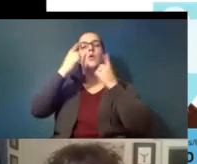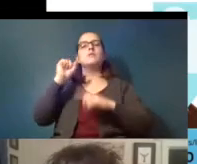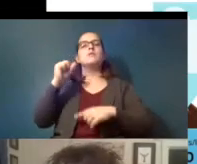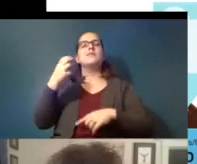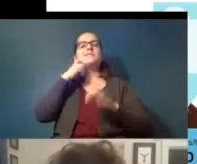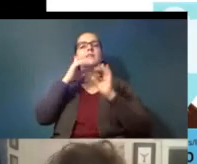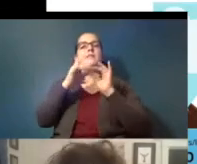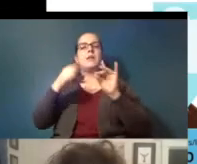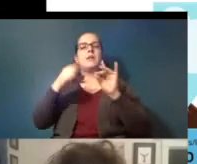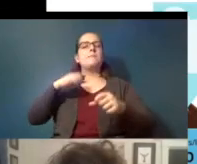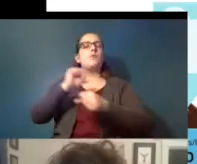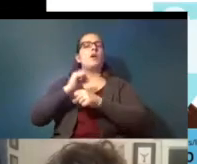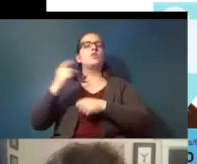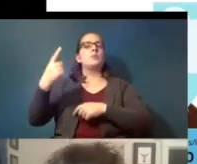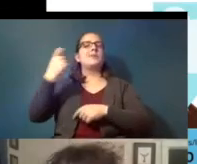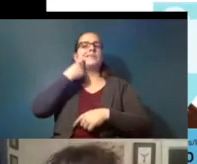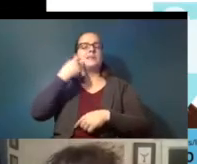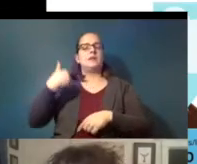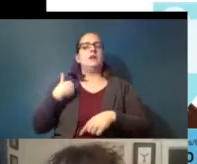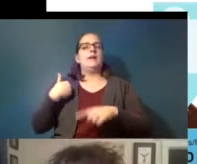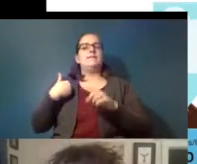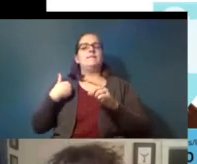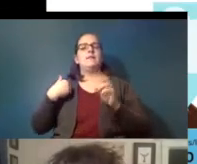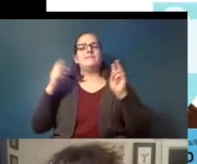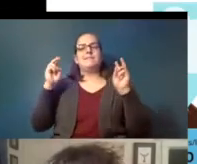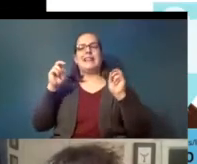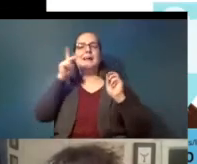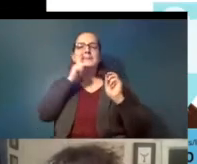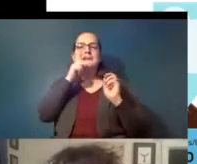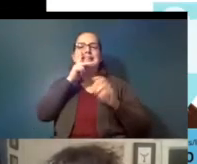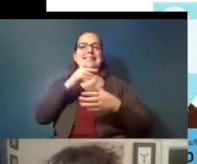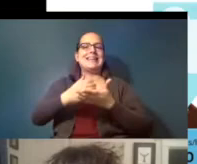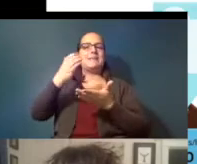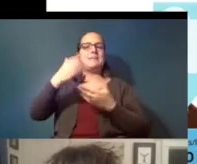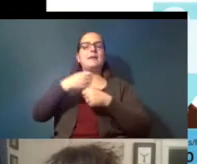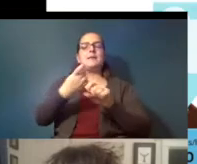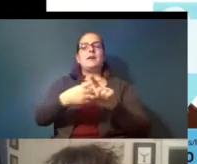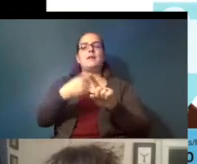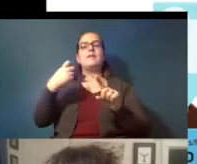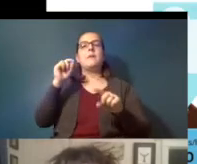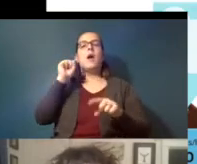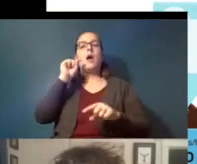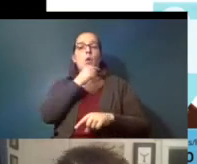somewhere where they had plastic cups that were made from corn do these break down to